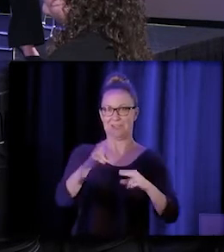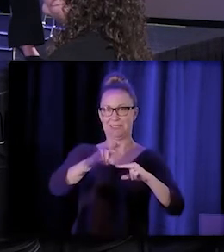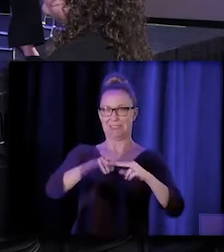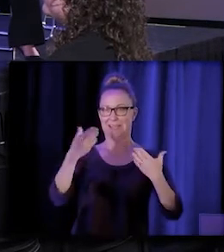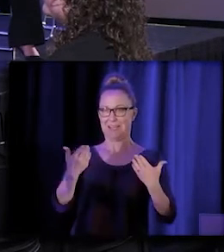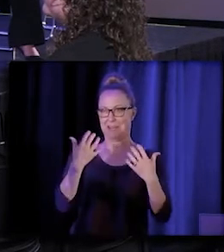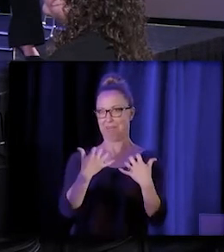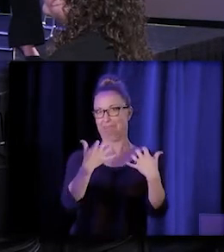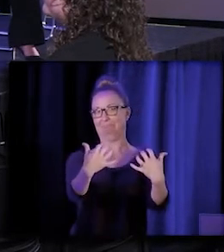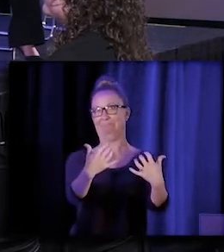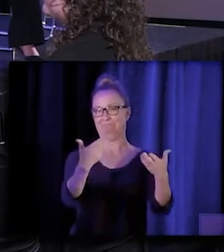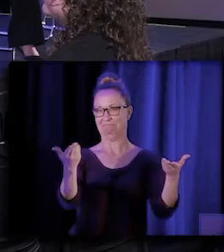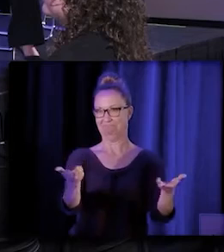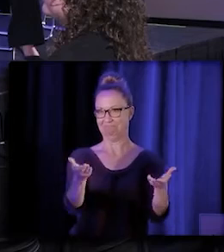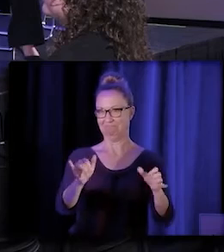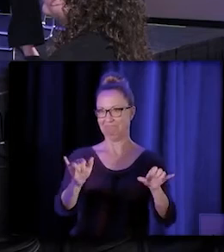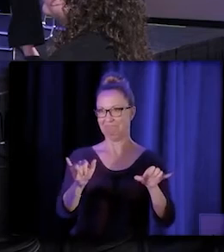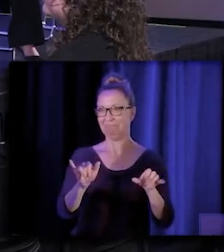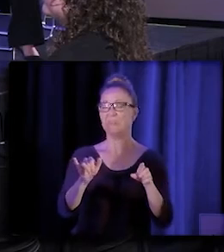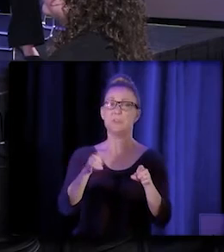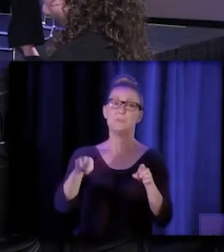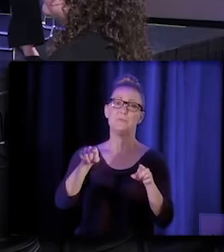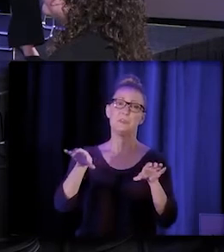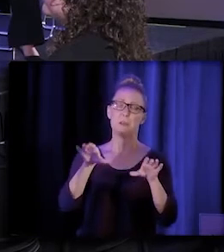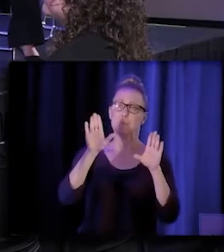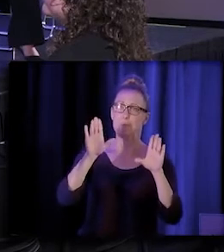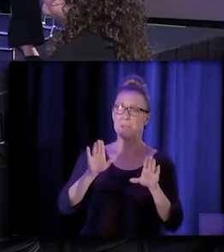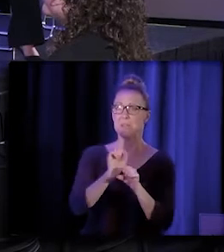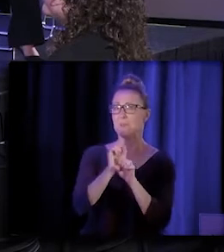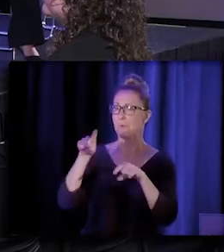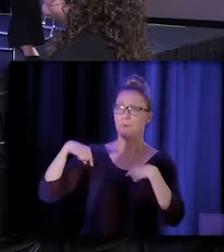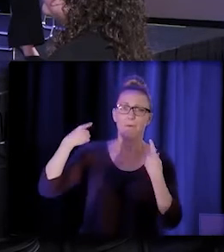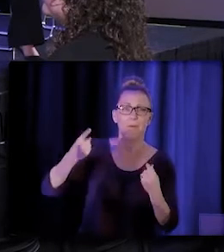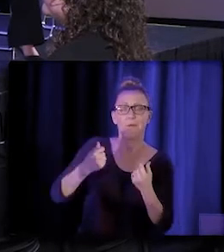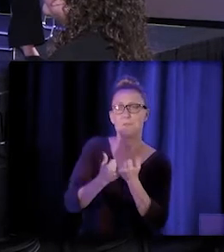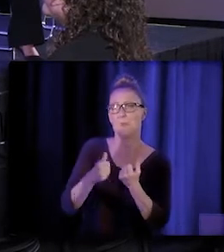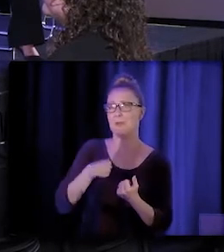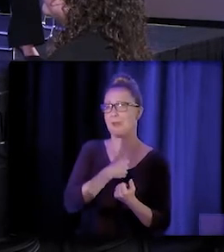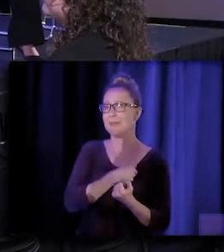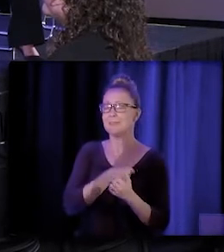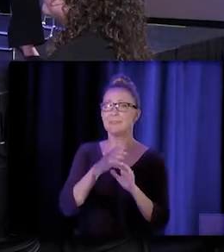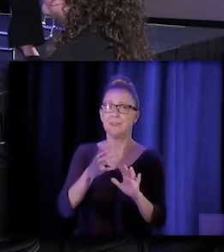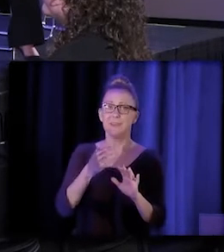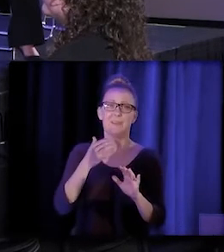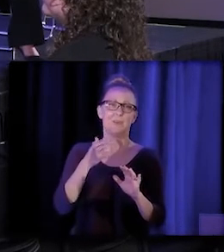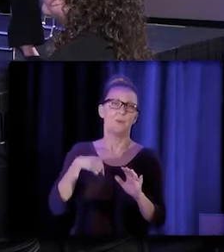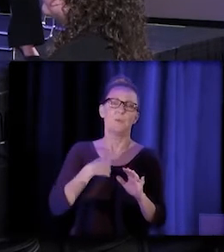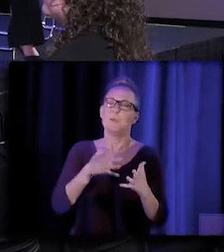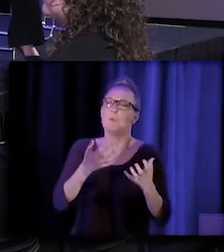of doing amazing work supporting this workforce. We cannot have all of you up on the panel,